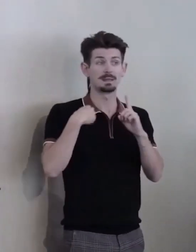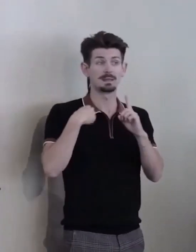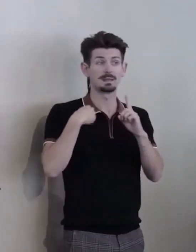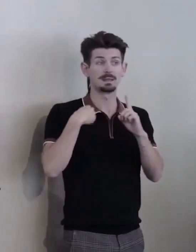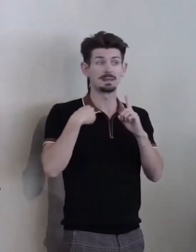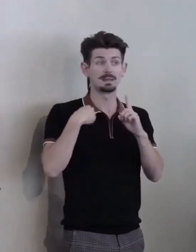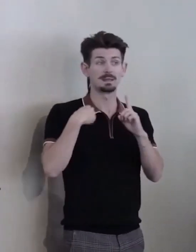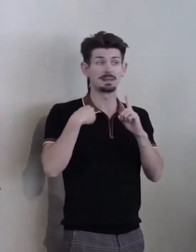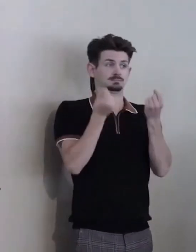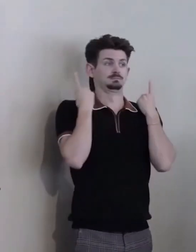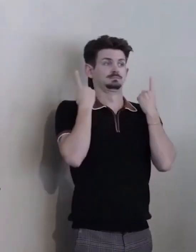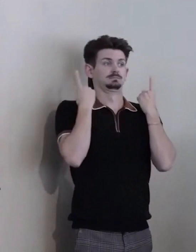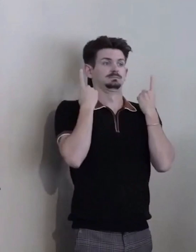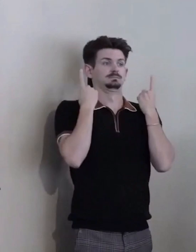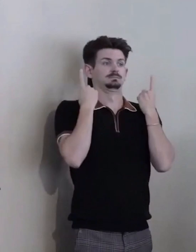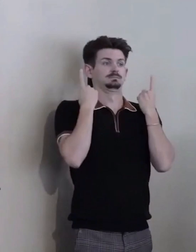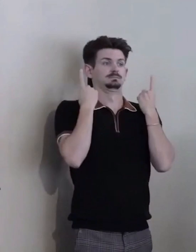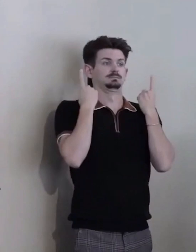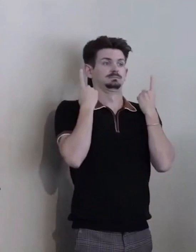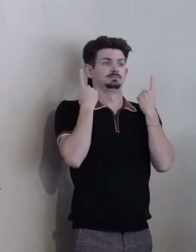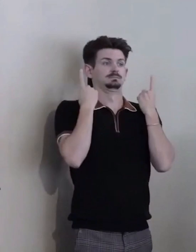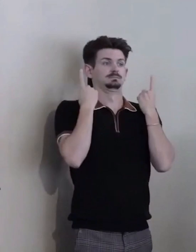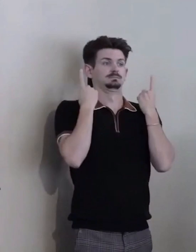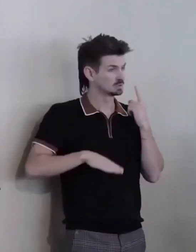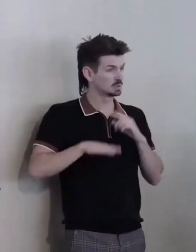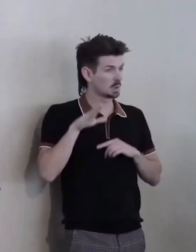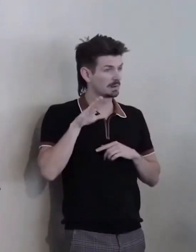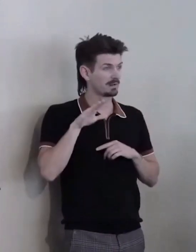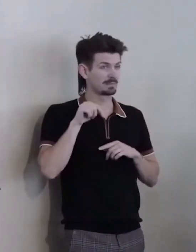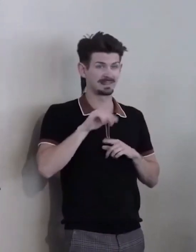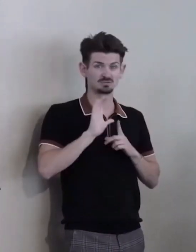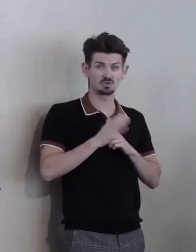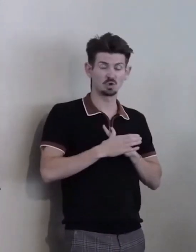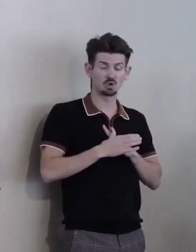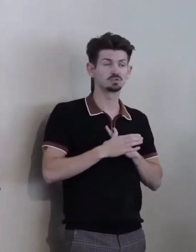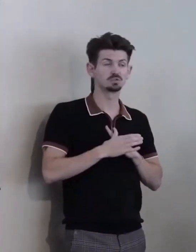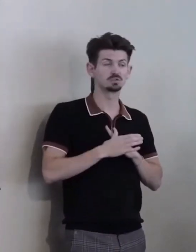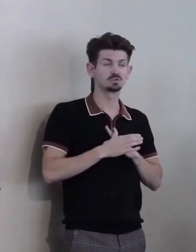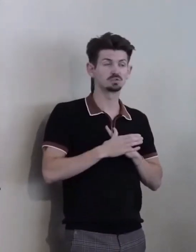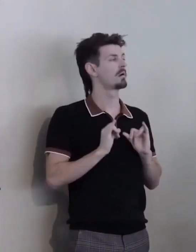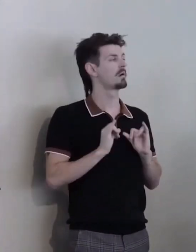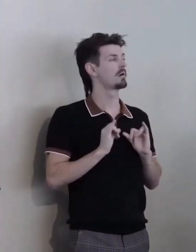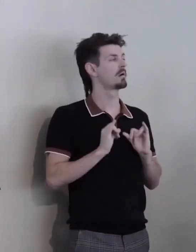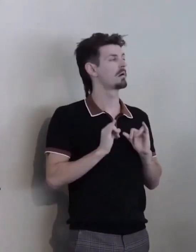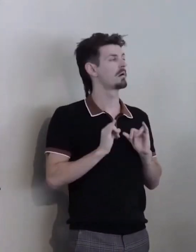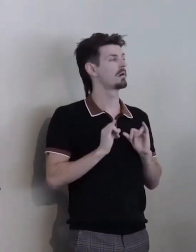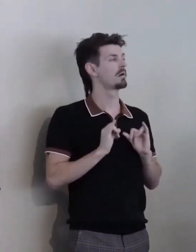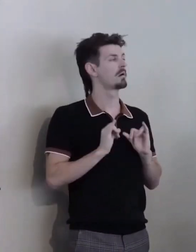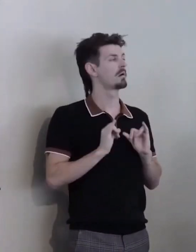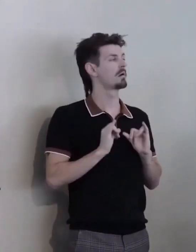as a young person growing up in this culture, you know... Ahh... I... I kind of understood what the ADA was about,